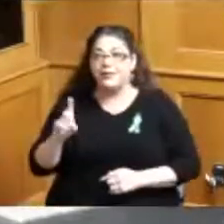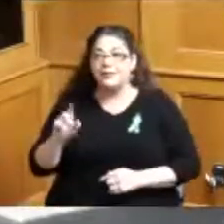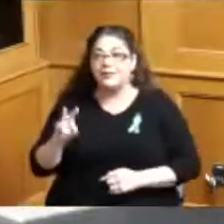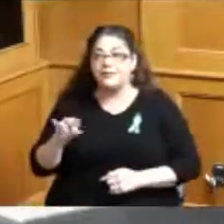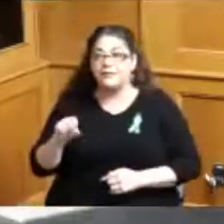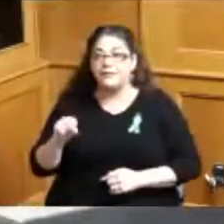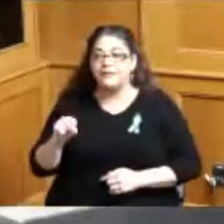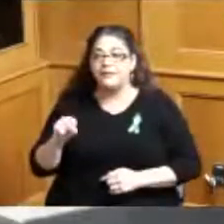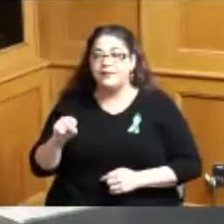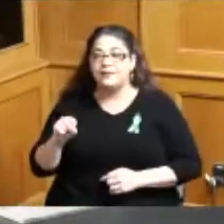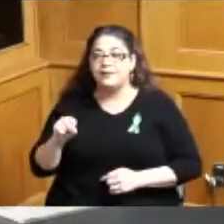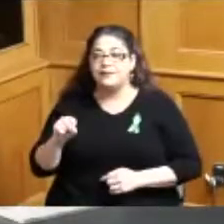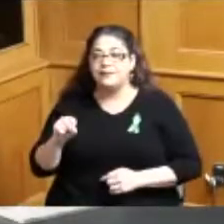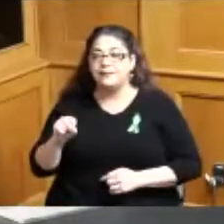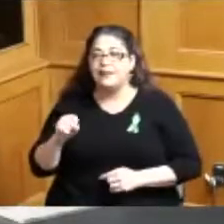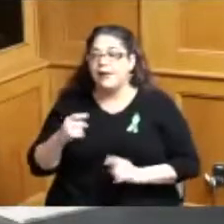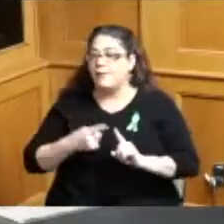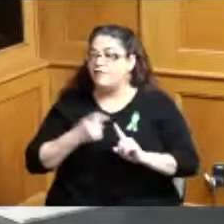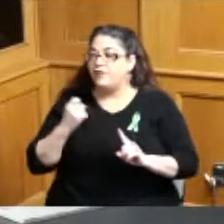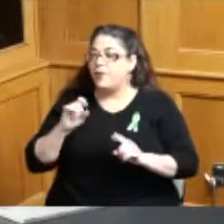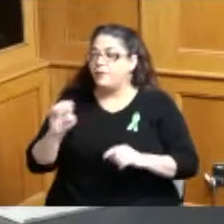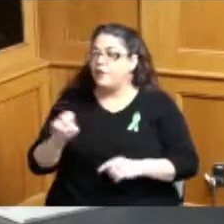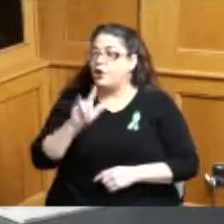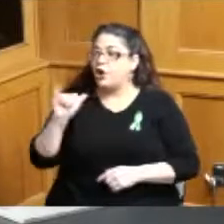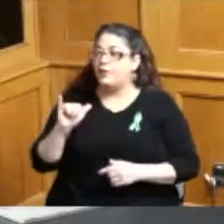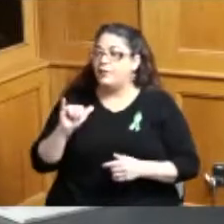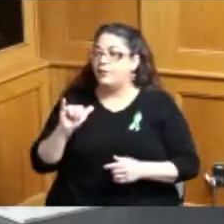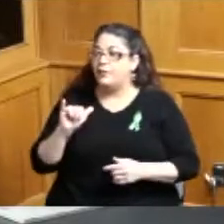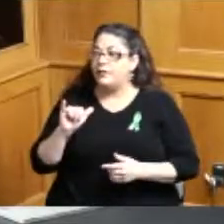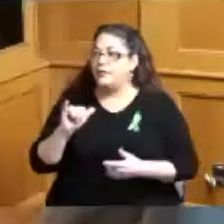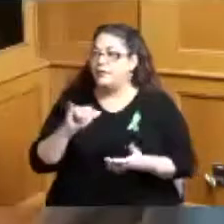owner of Water Lily Learning Centers we have a center downtown and a center in Eastgate